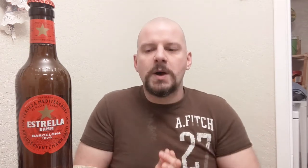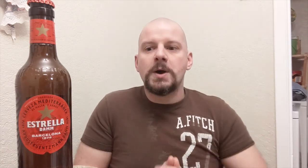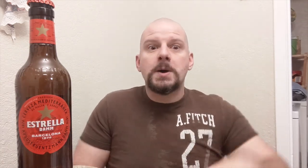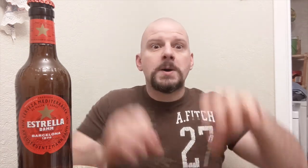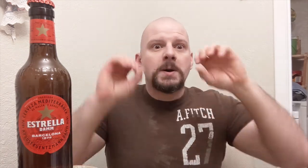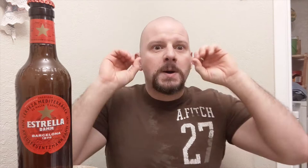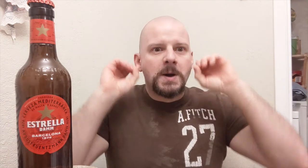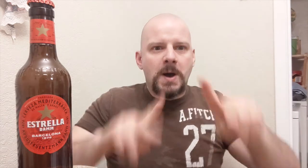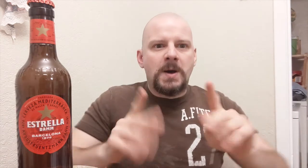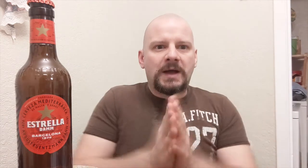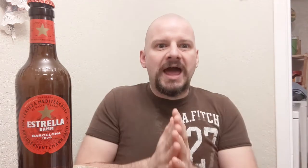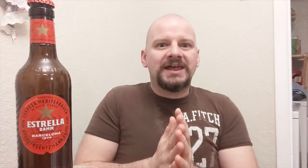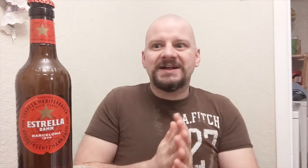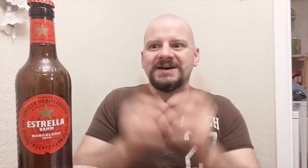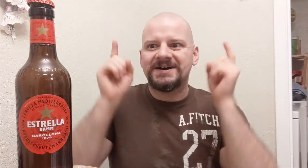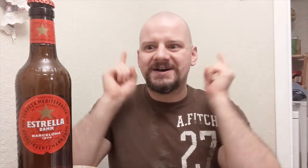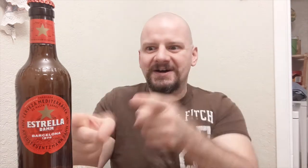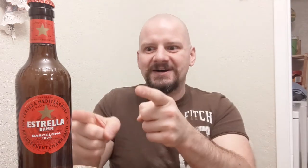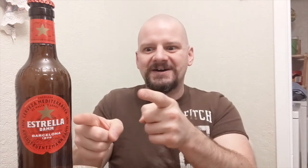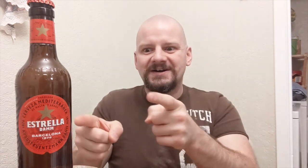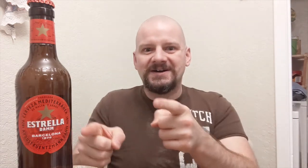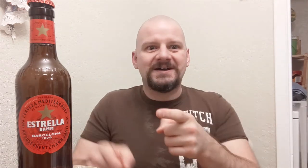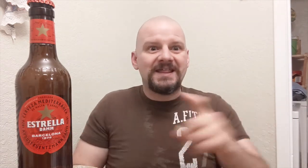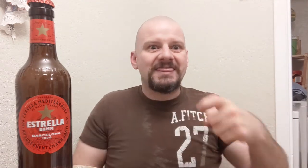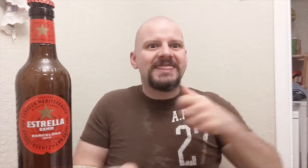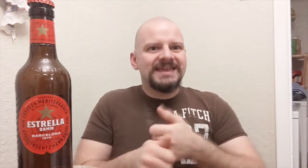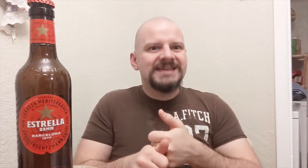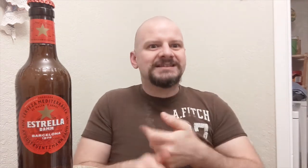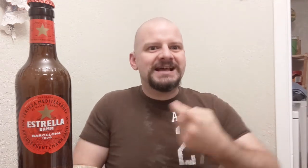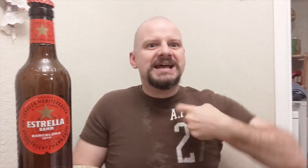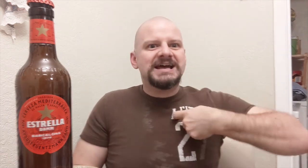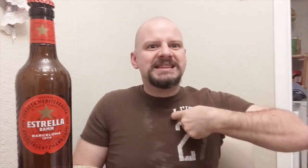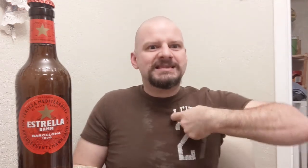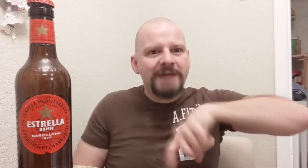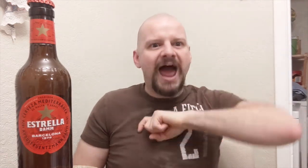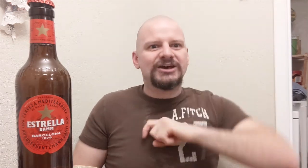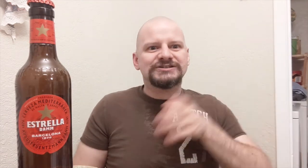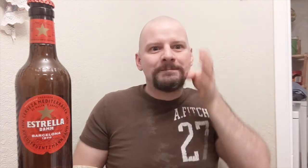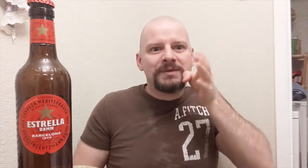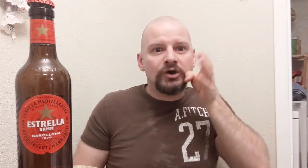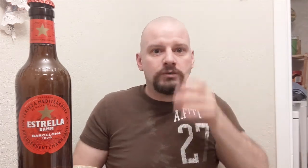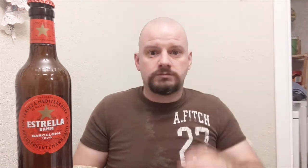Okay! This is Spanish beer!